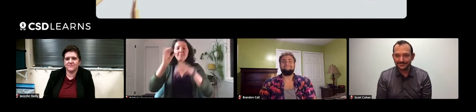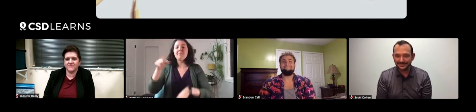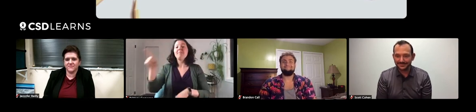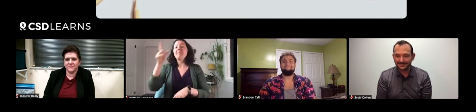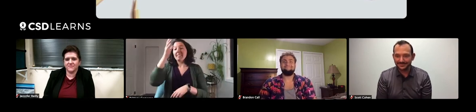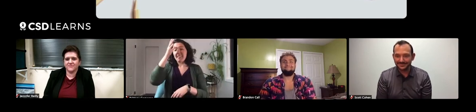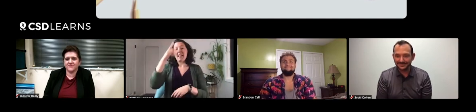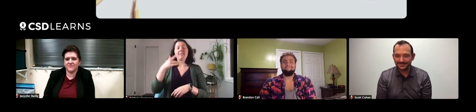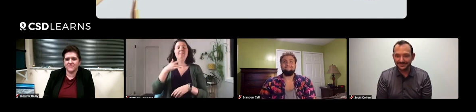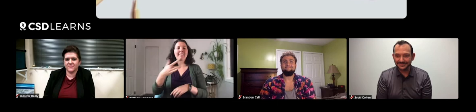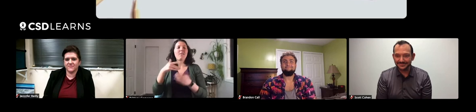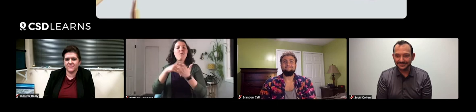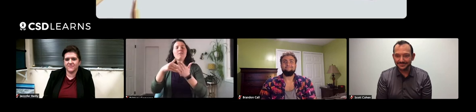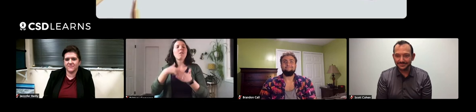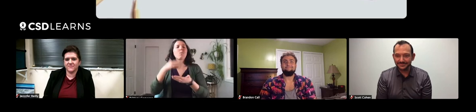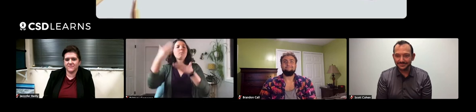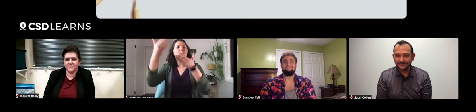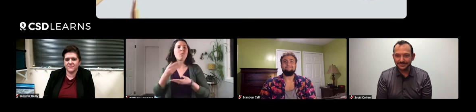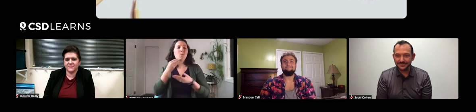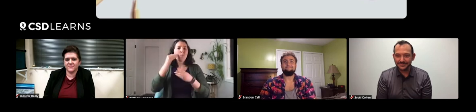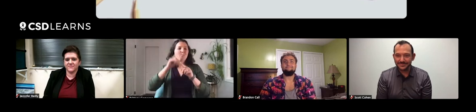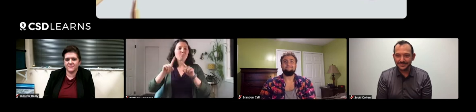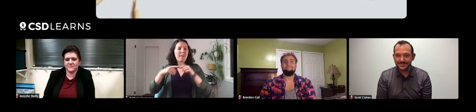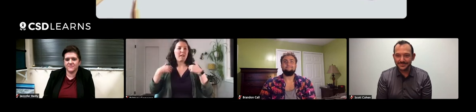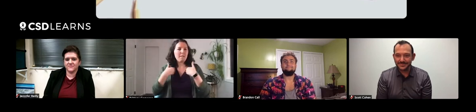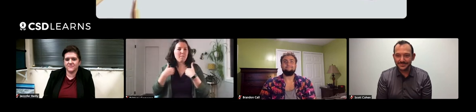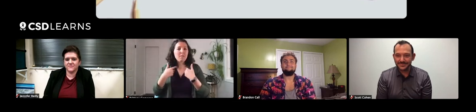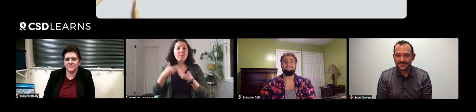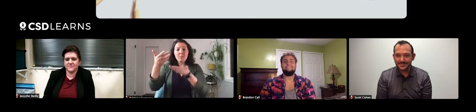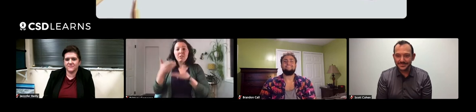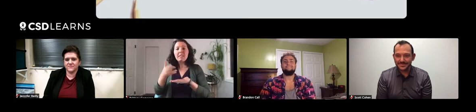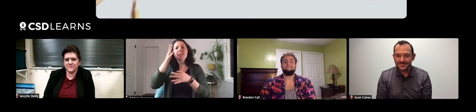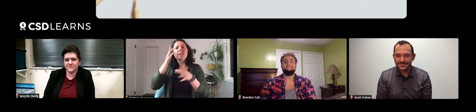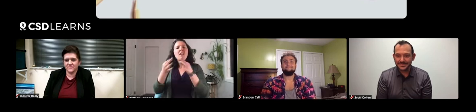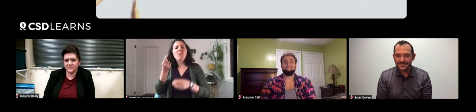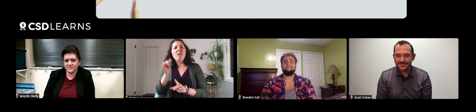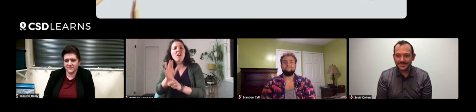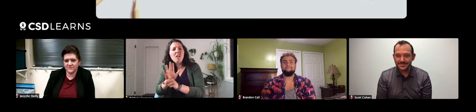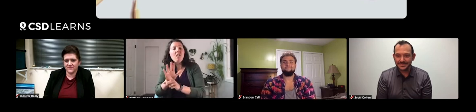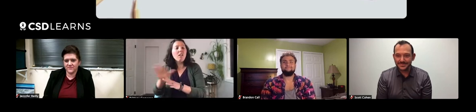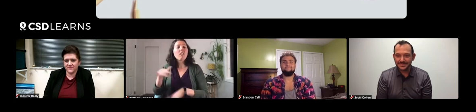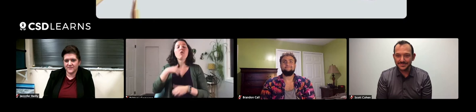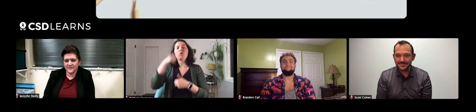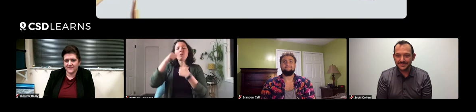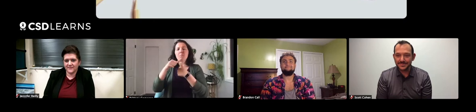He would often bring home various different animals and talk about what they are.